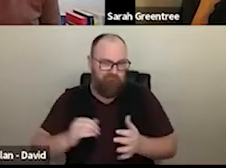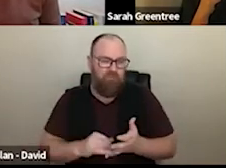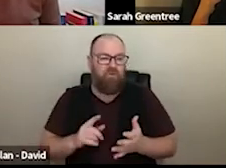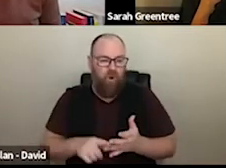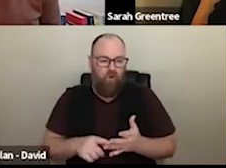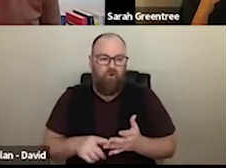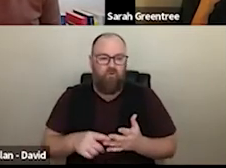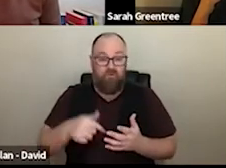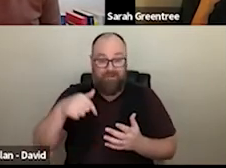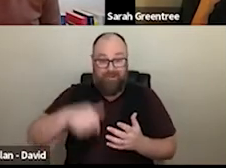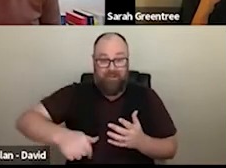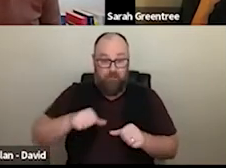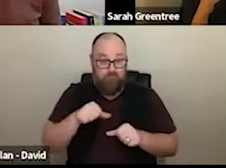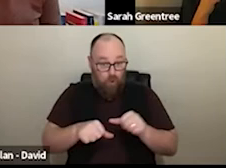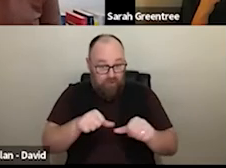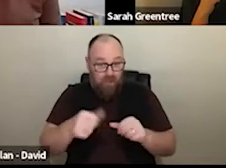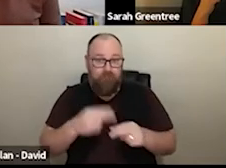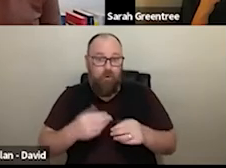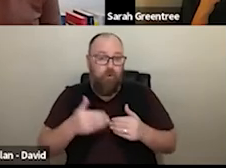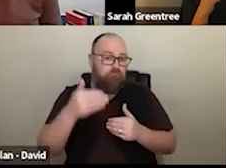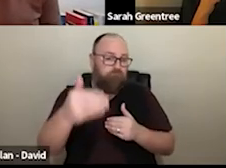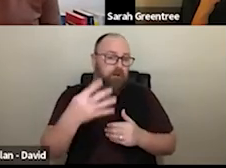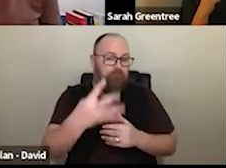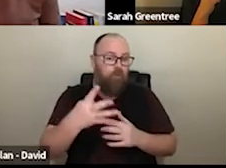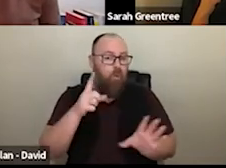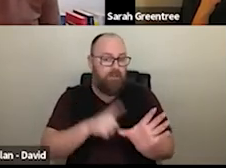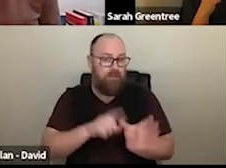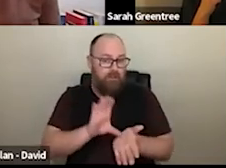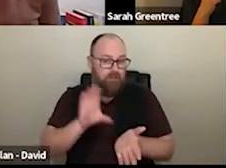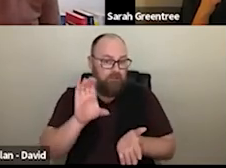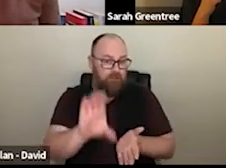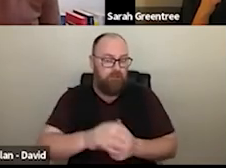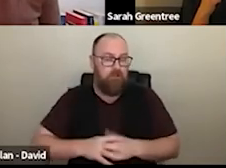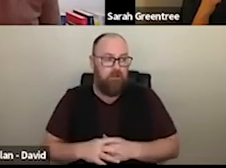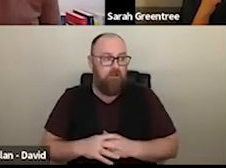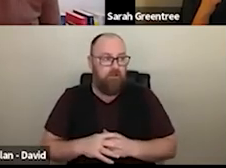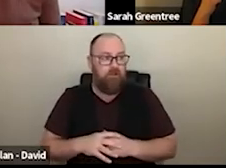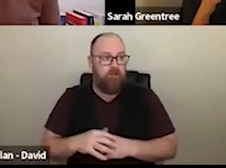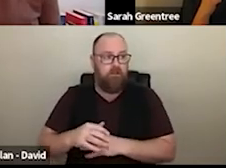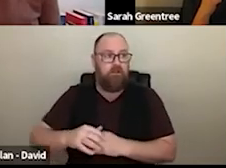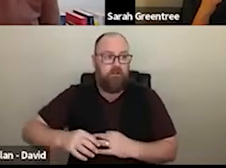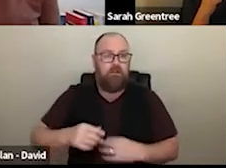the last couple of years, the pandemic, the Is also, you know, a fairly, a fairly contested one. description it has caused, and we want to acknowledge that the process, for four year investment is also a fairly contested one,